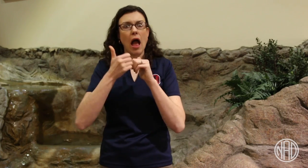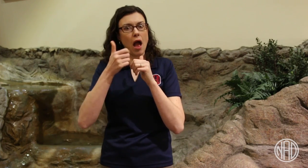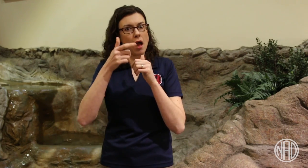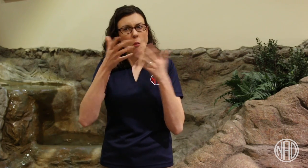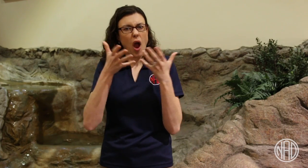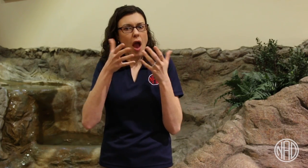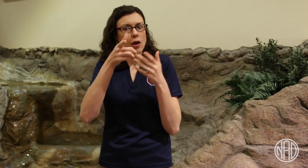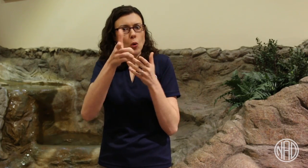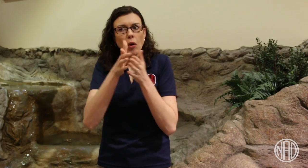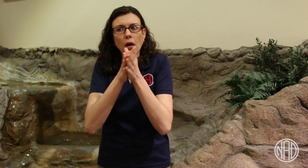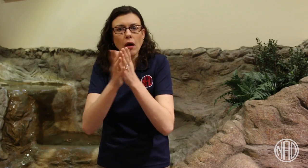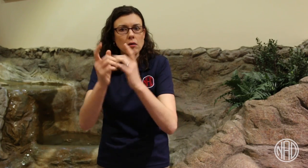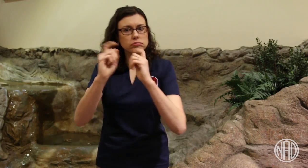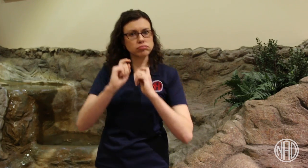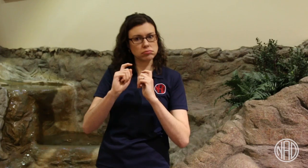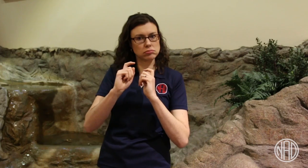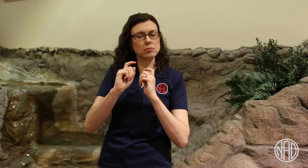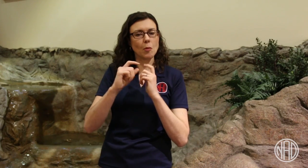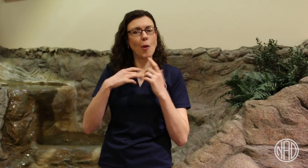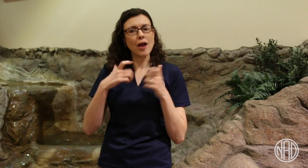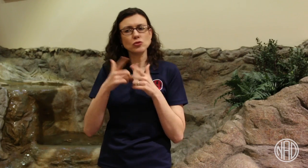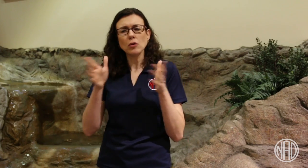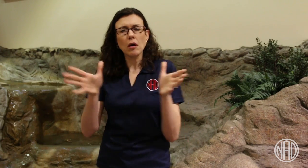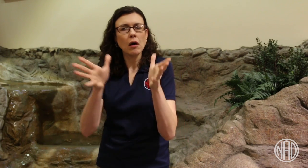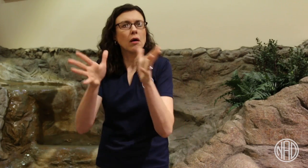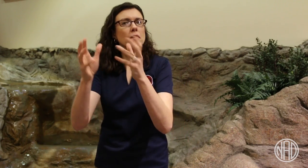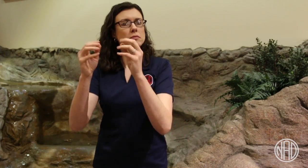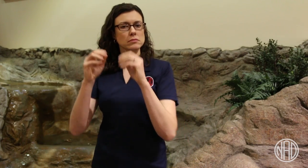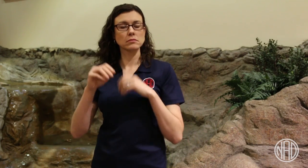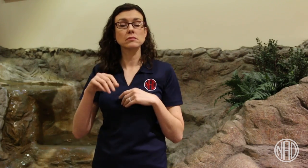We also want to find out what makes you give to the NAD.